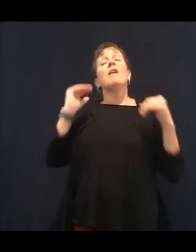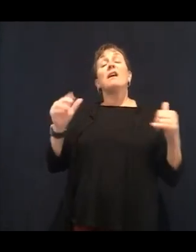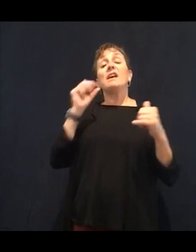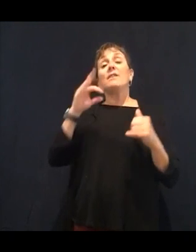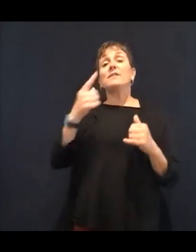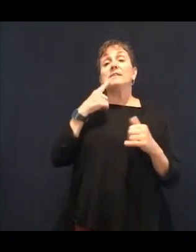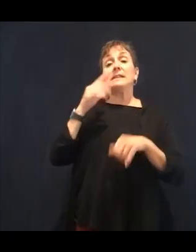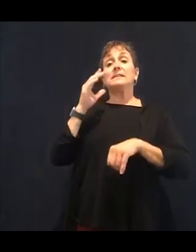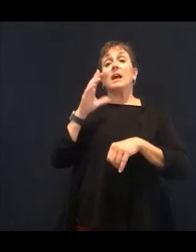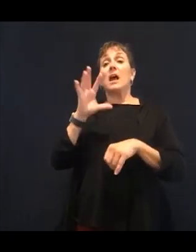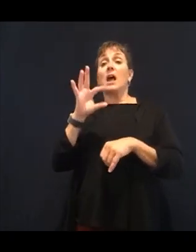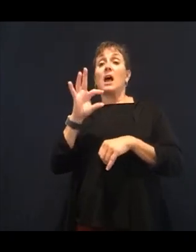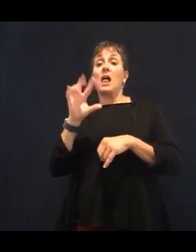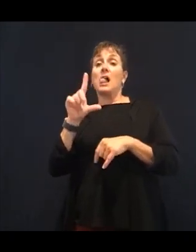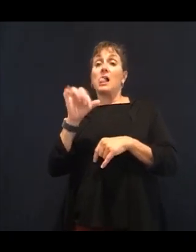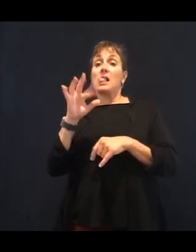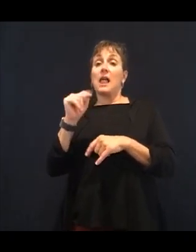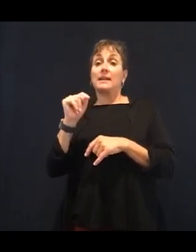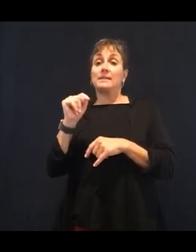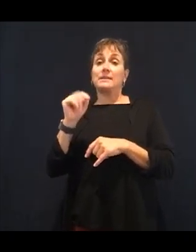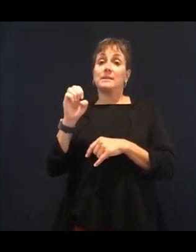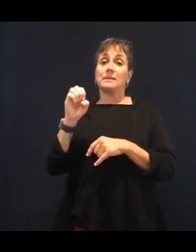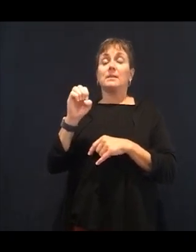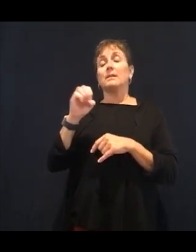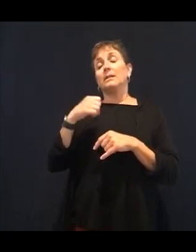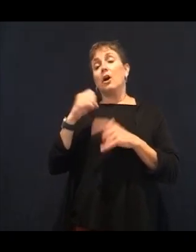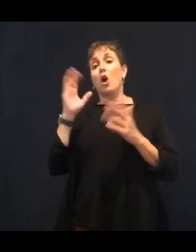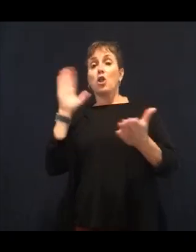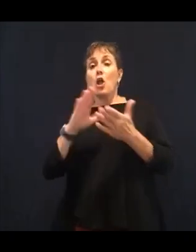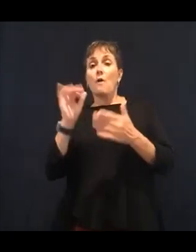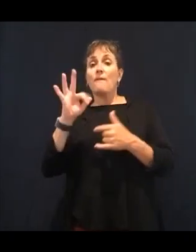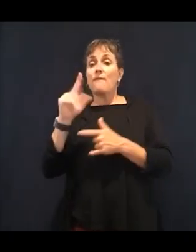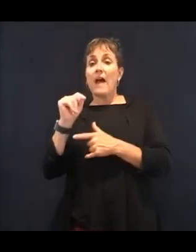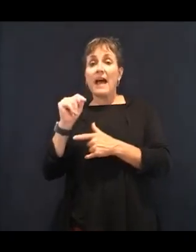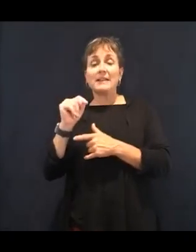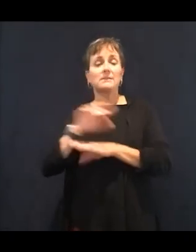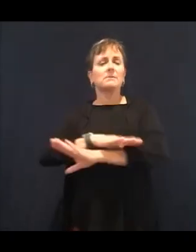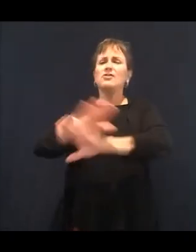stuff, low light skim milk. Those kinds of things. If